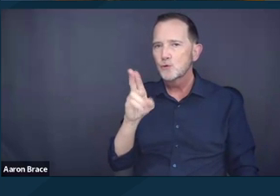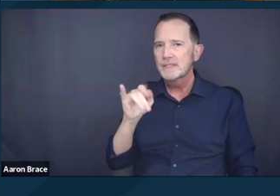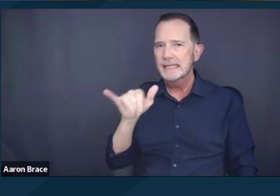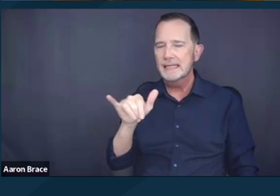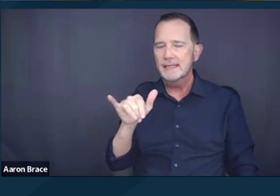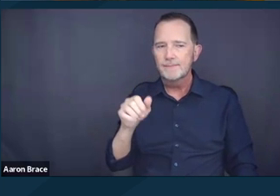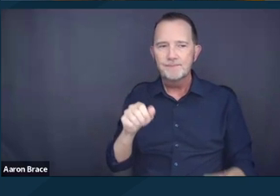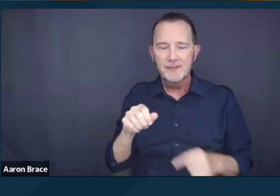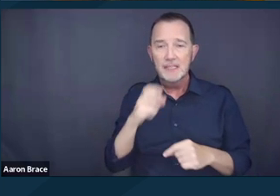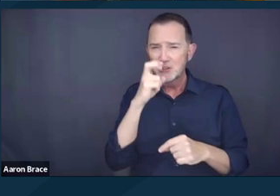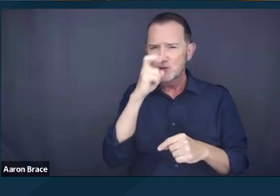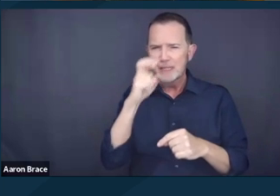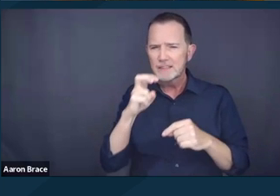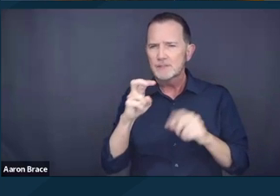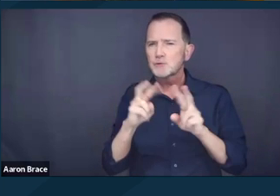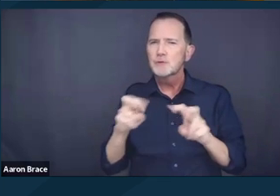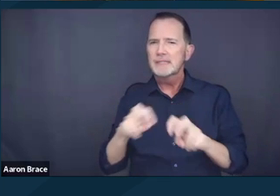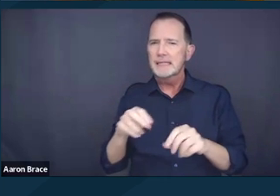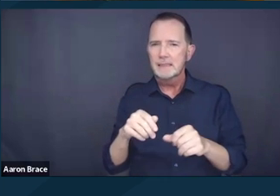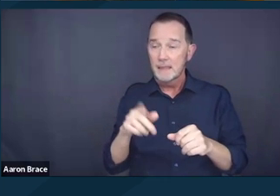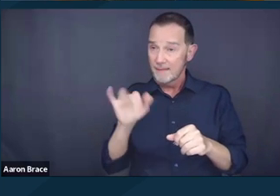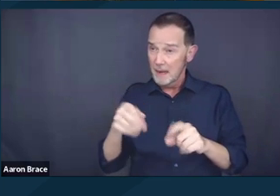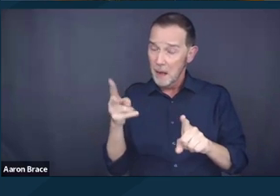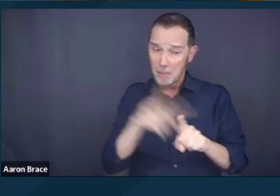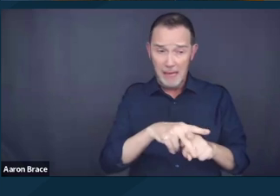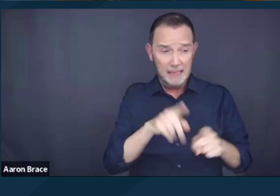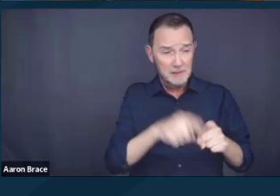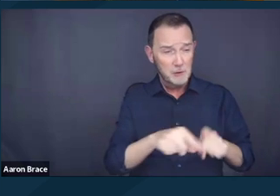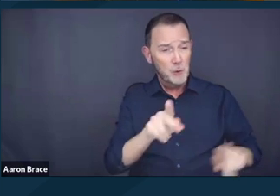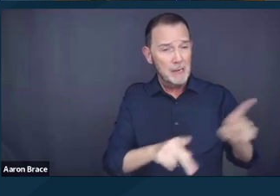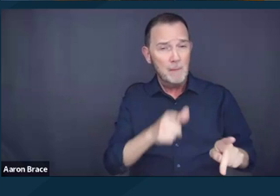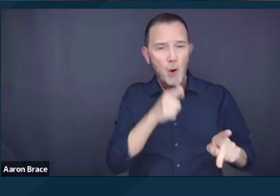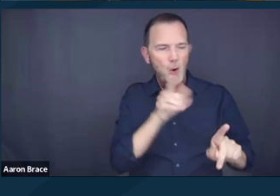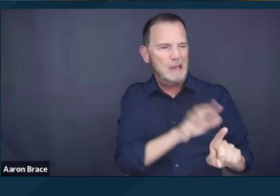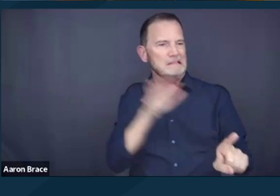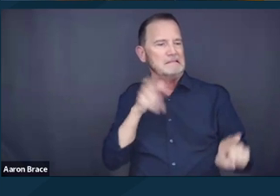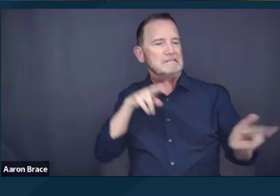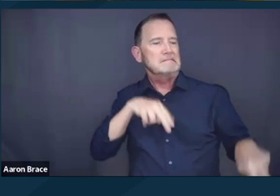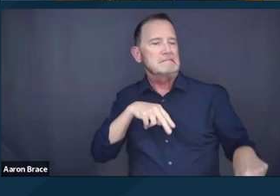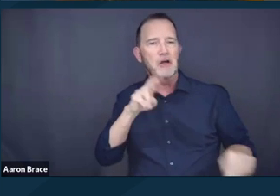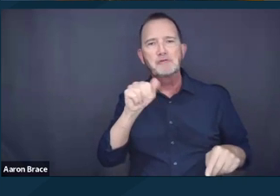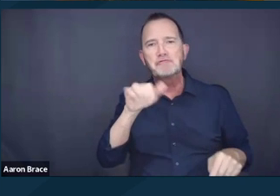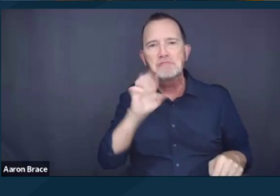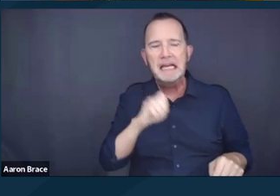to a class of people that are historically subjected to characteristics like race, national origin,